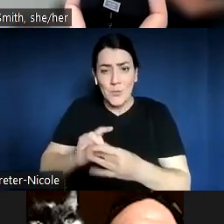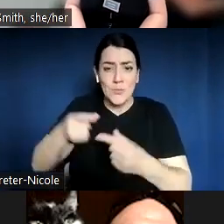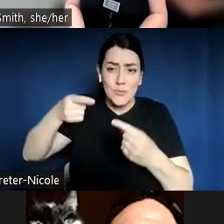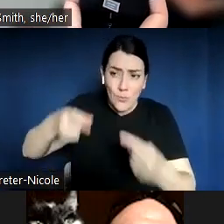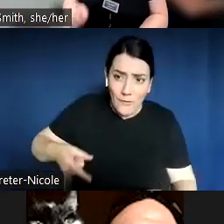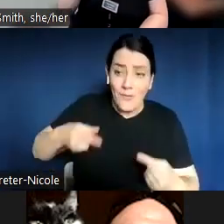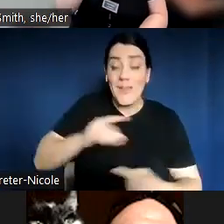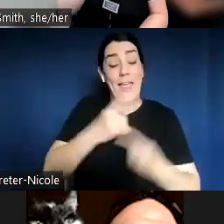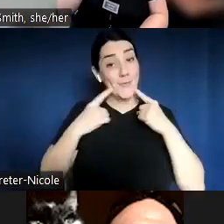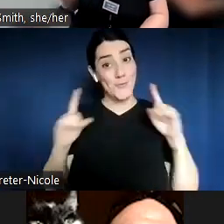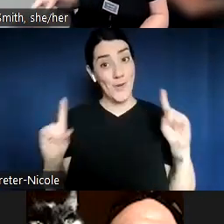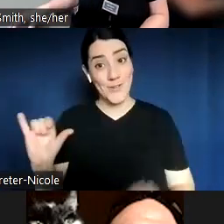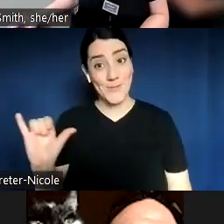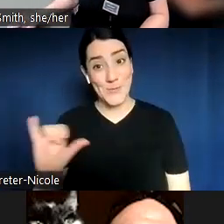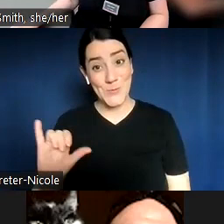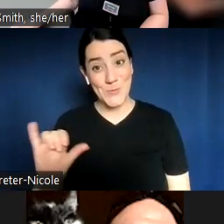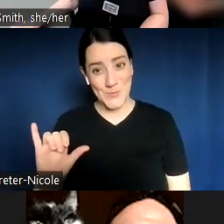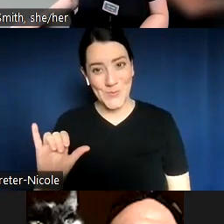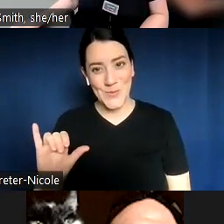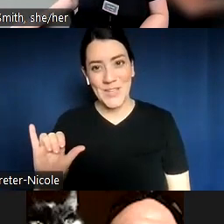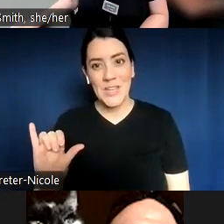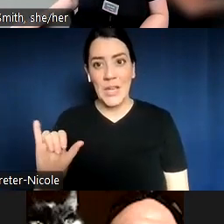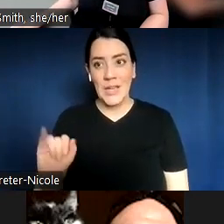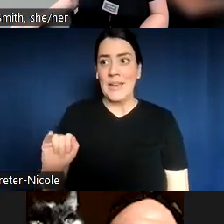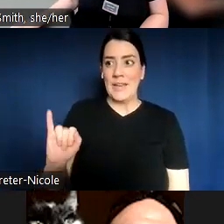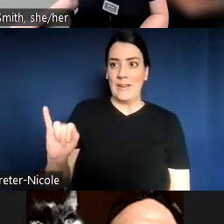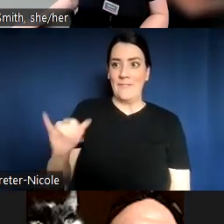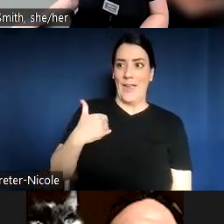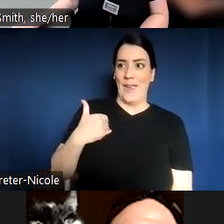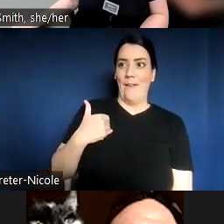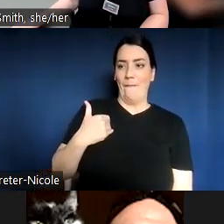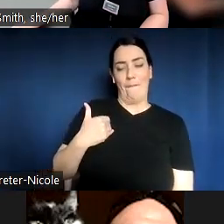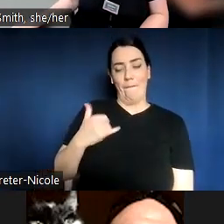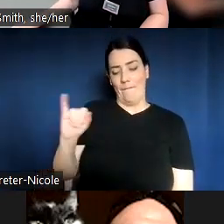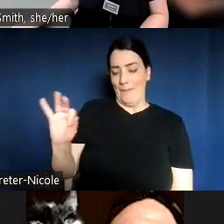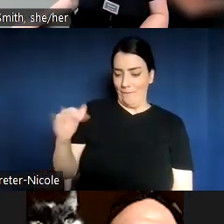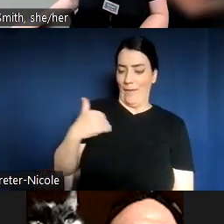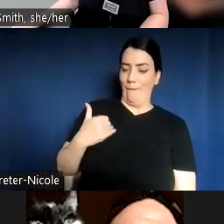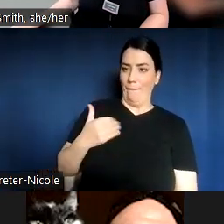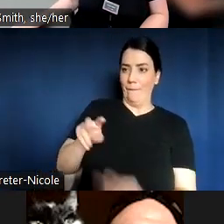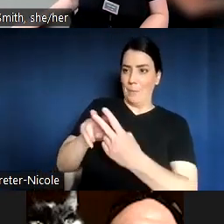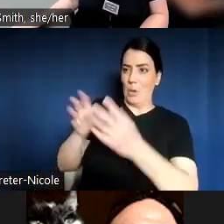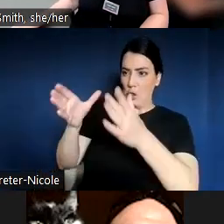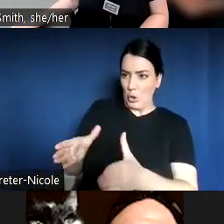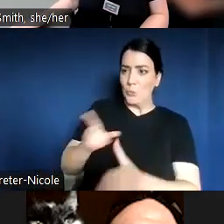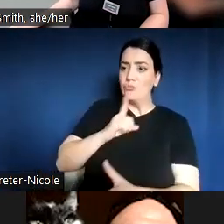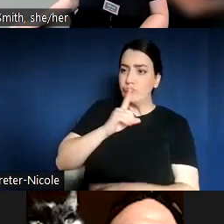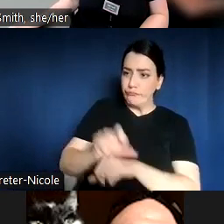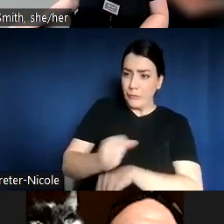that you have. And to have somebody who really understands but isn't particularly invested in your program